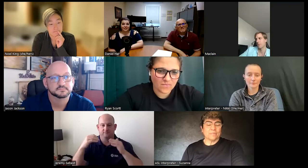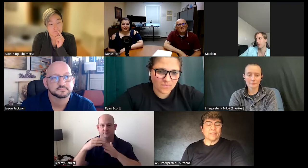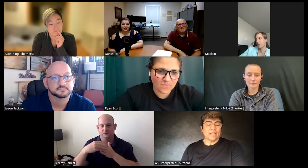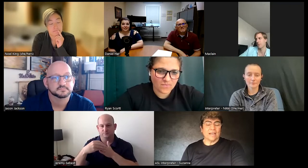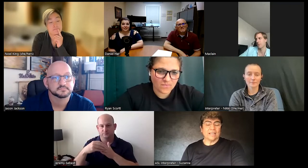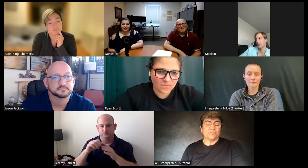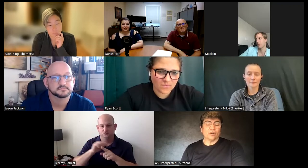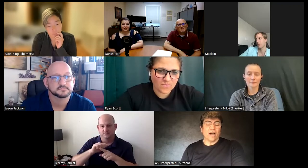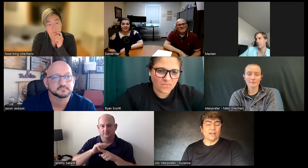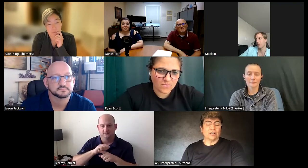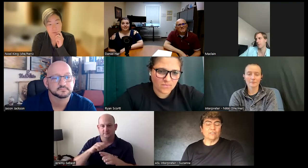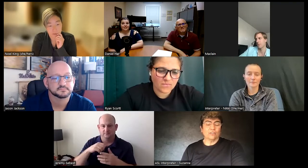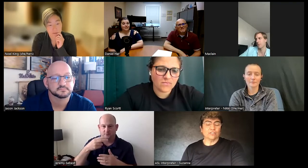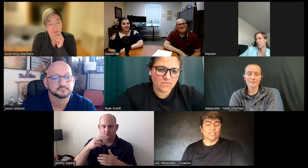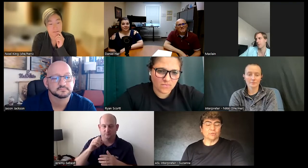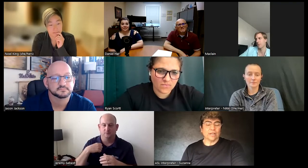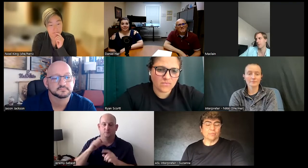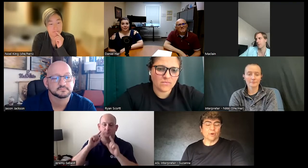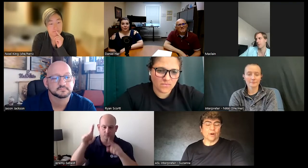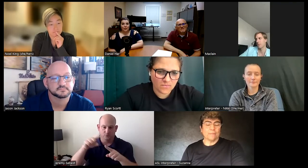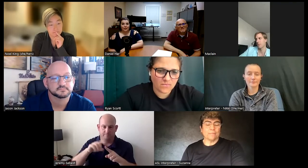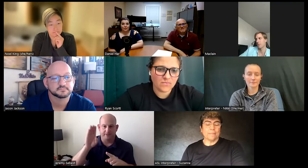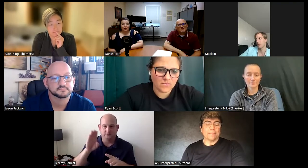and it's for a higher level leadership training program